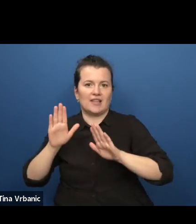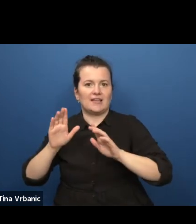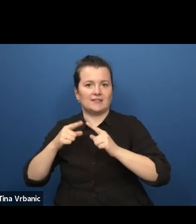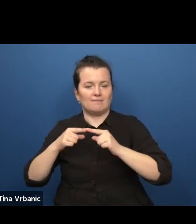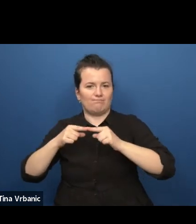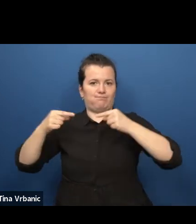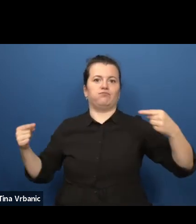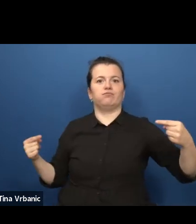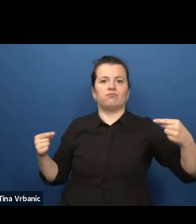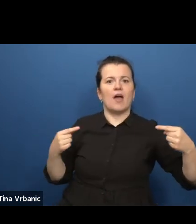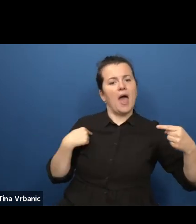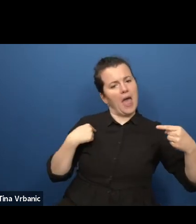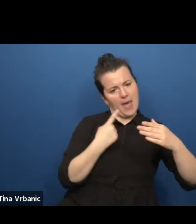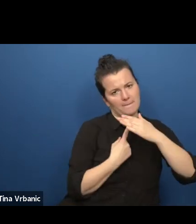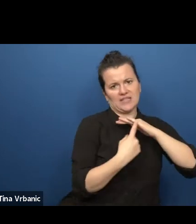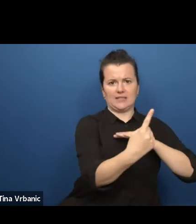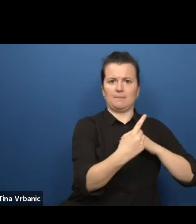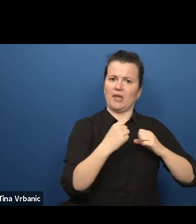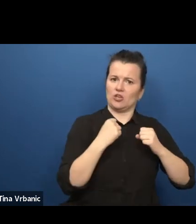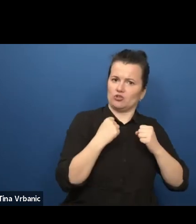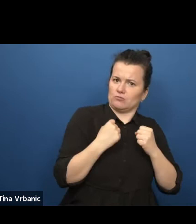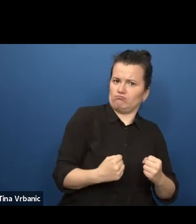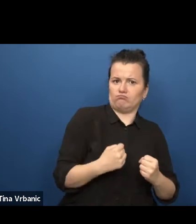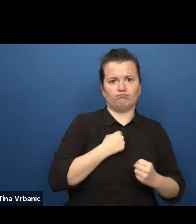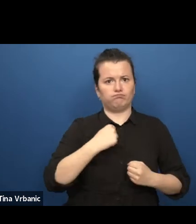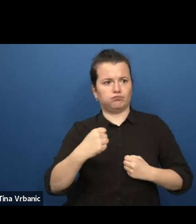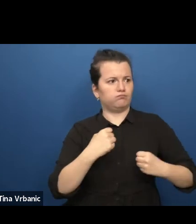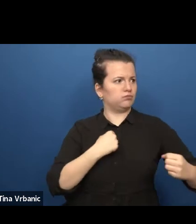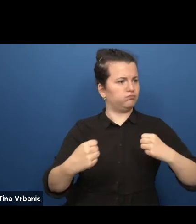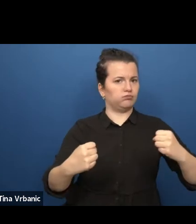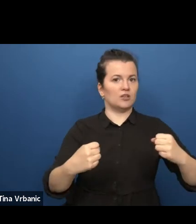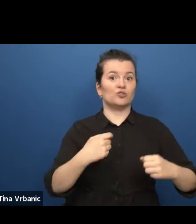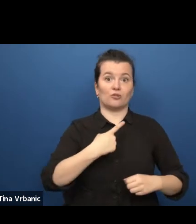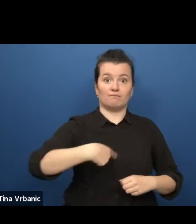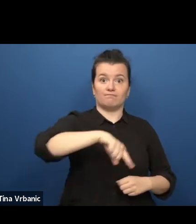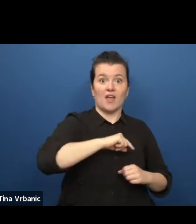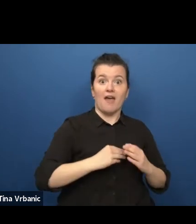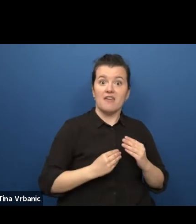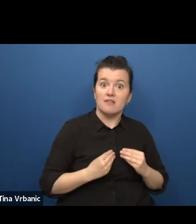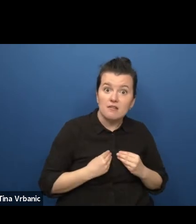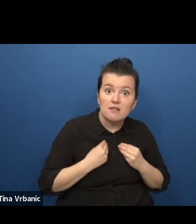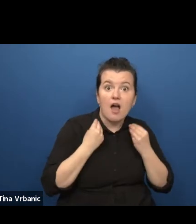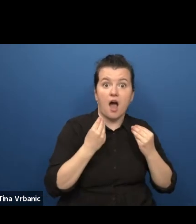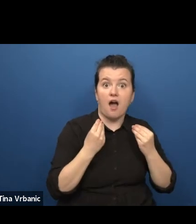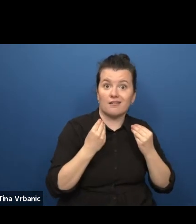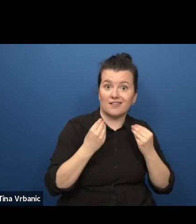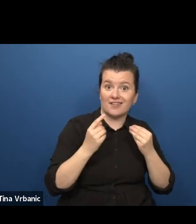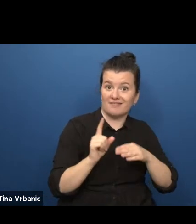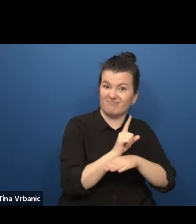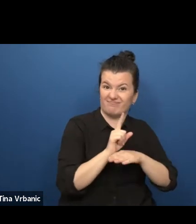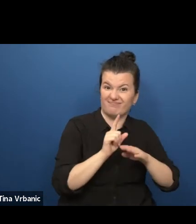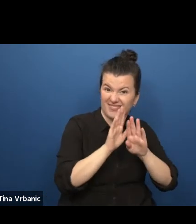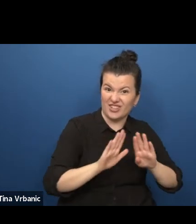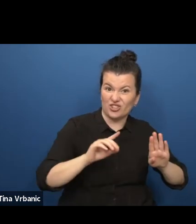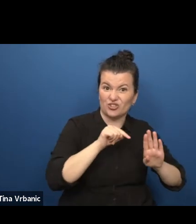Young theatre makers started their own revolution in the Netherlands, which became known as Action Tomato,